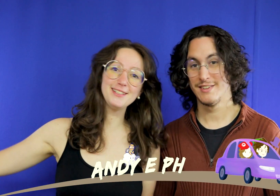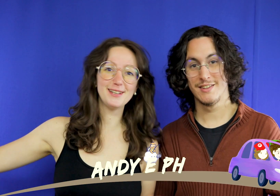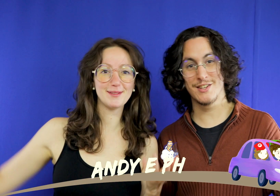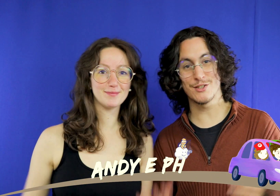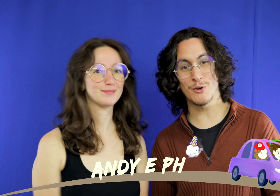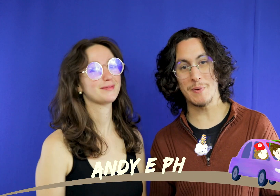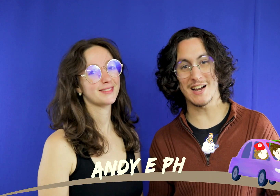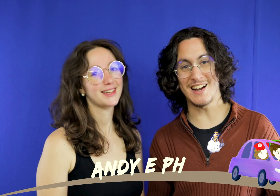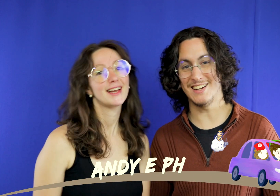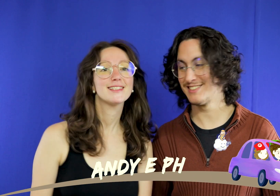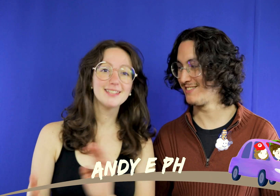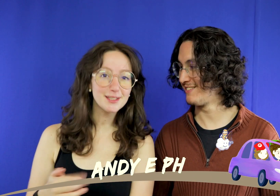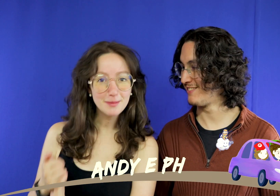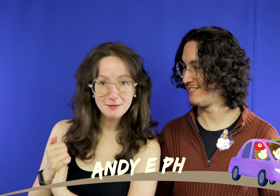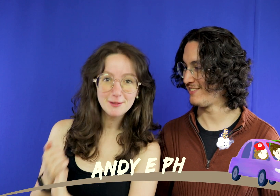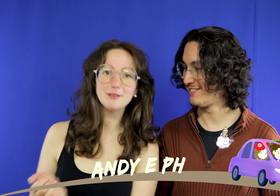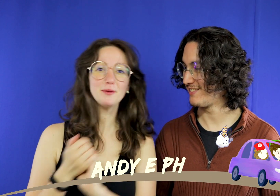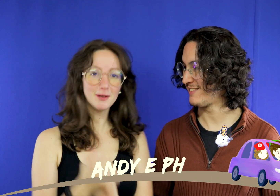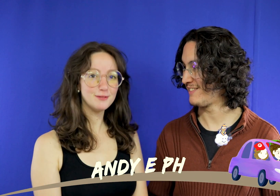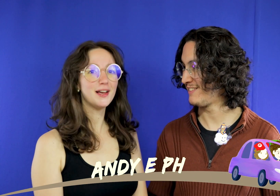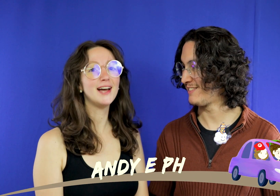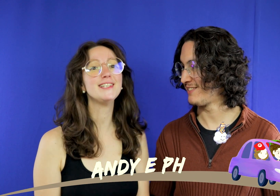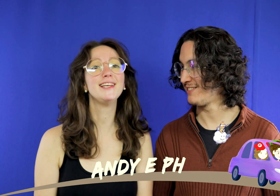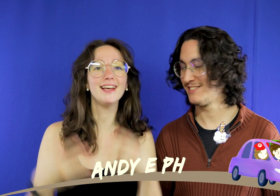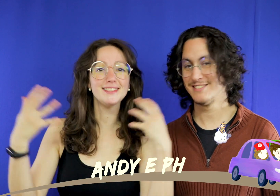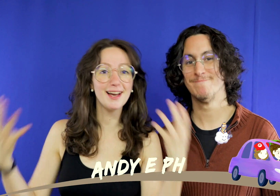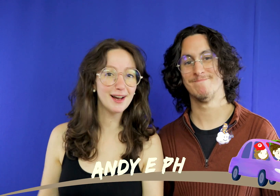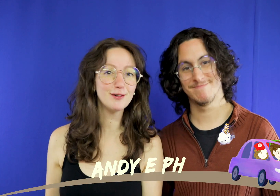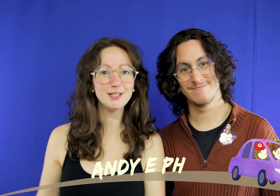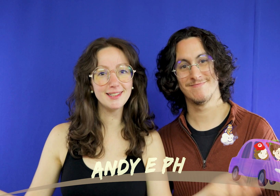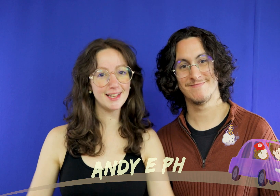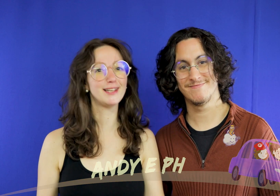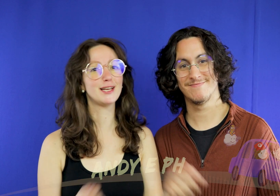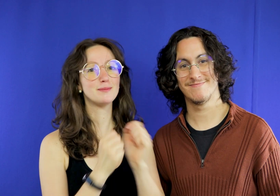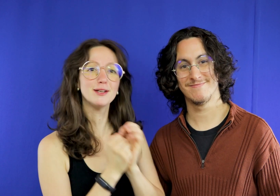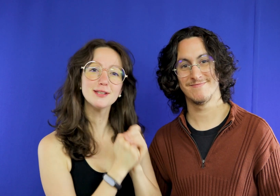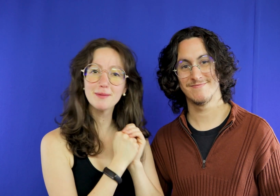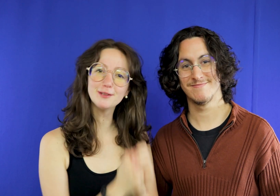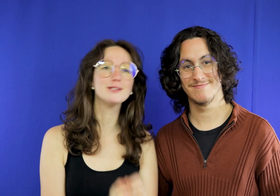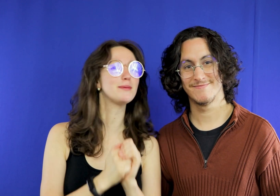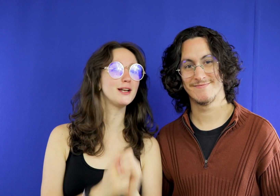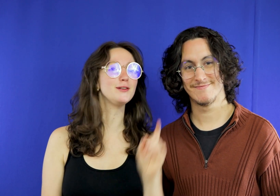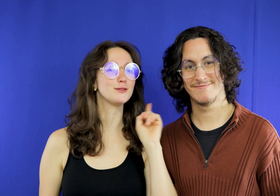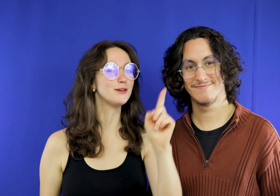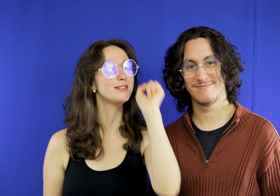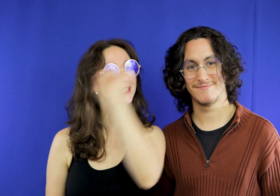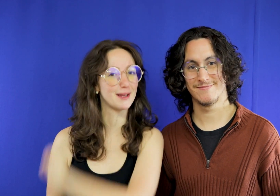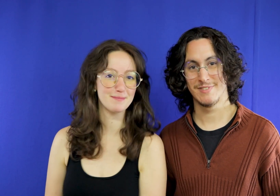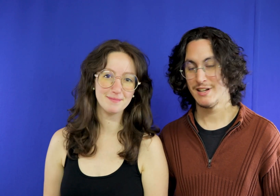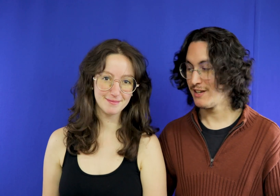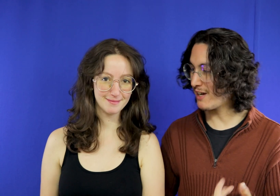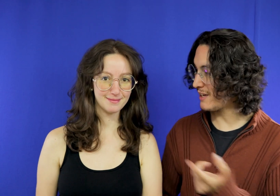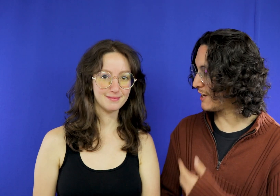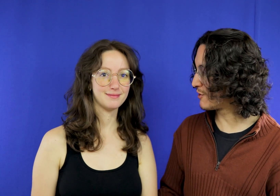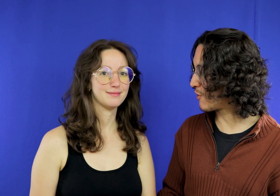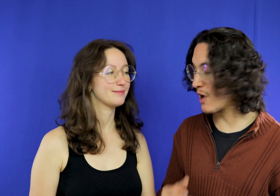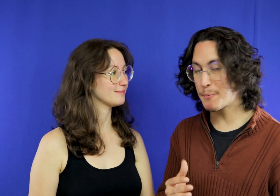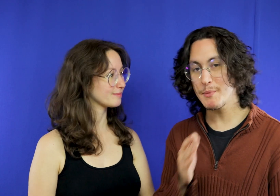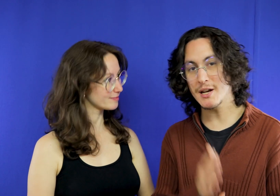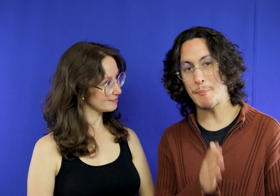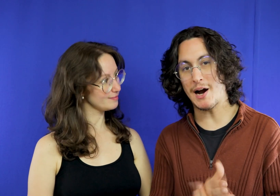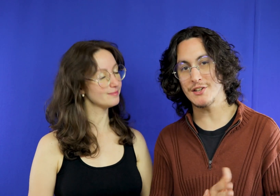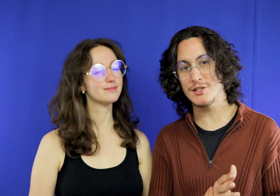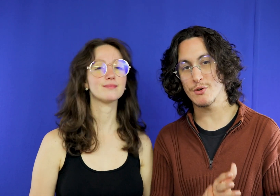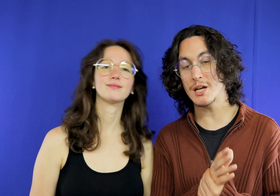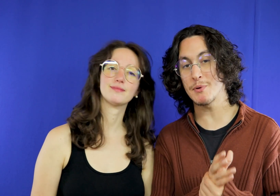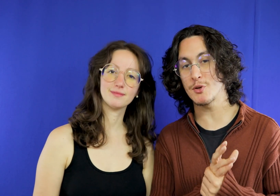just understand the trip And the entire Serra Gaúcha waiting for your visit is the first part